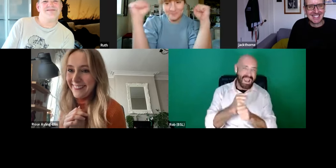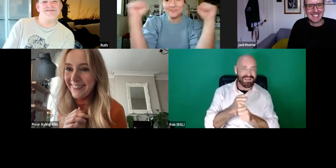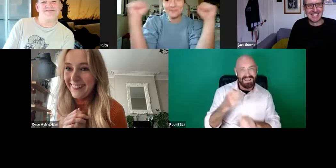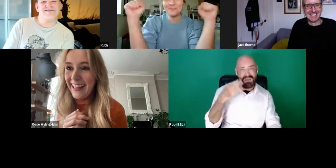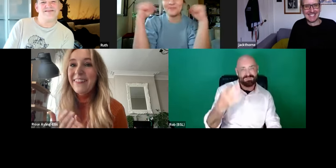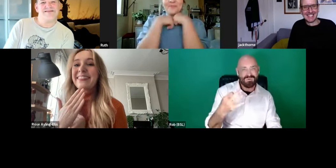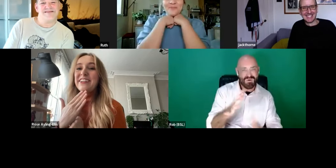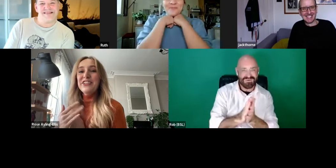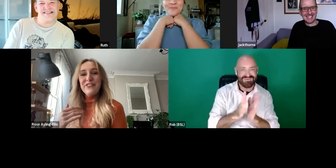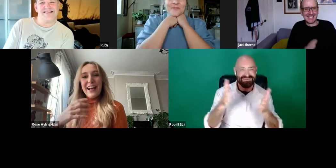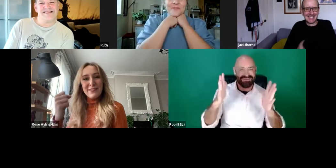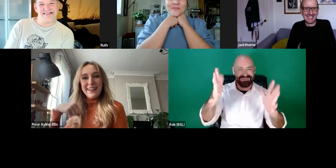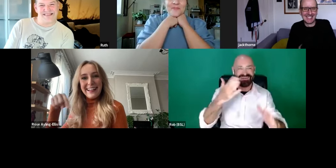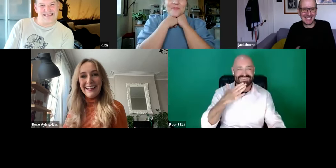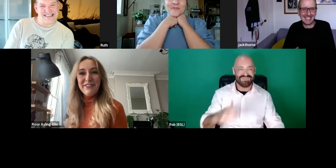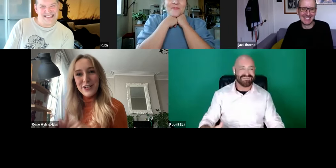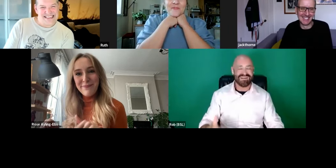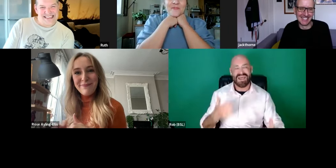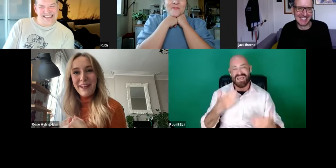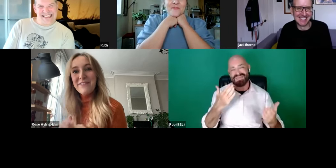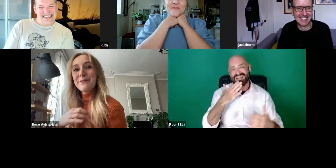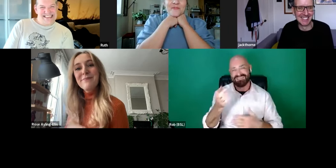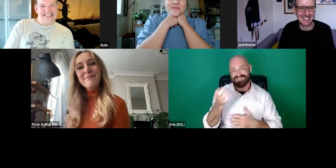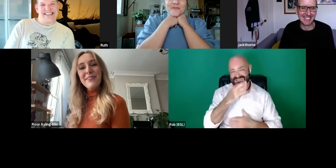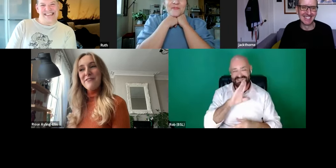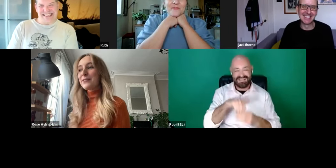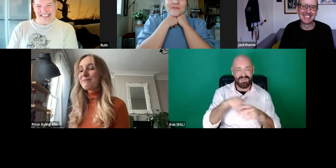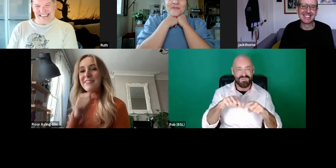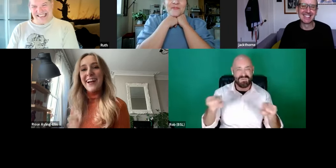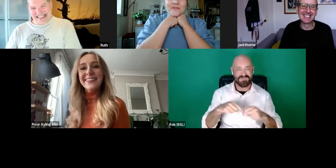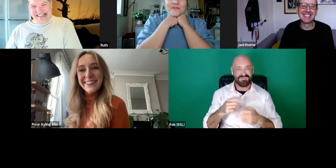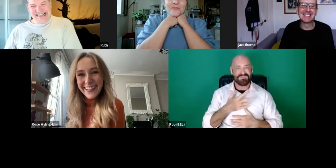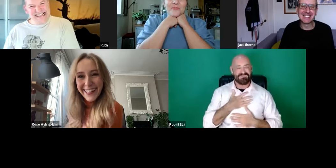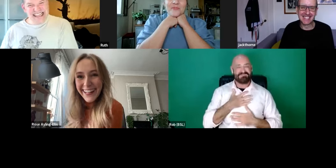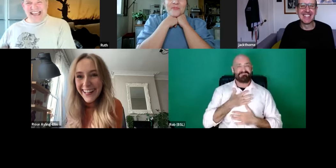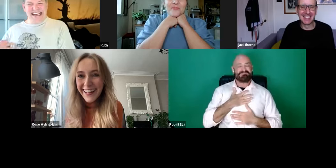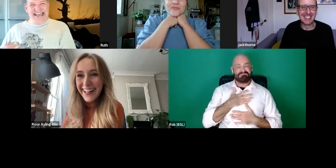And thank you for having me in this room. It feels very nice.